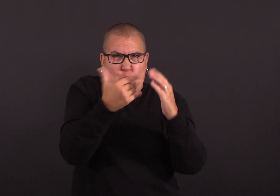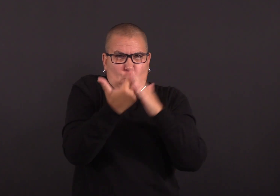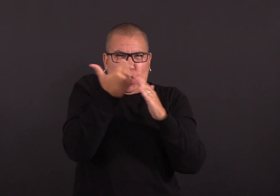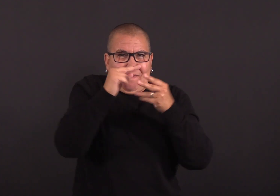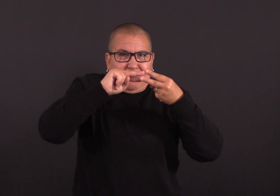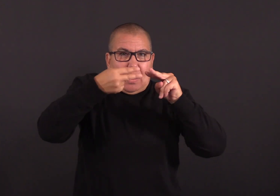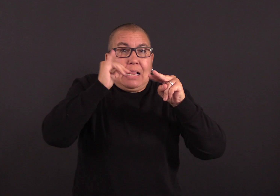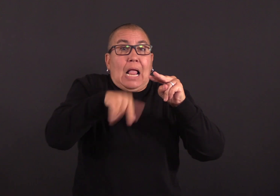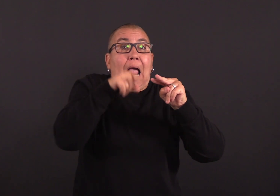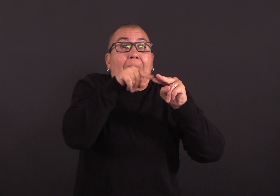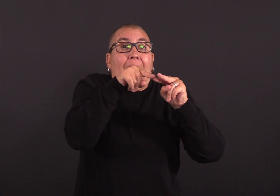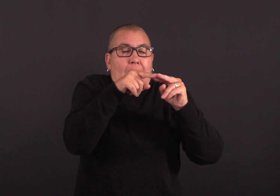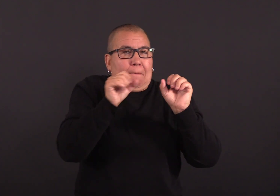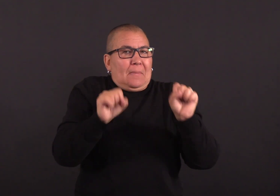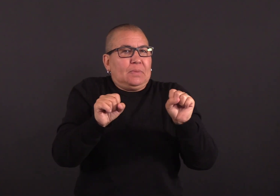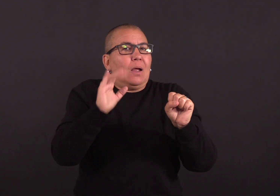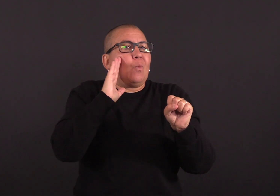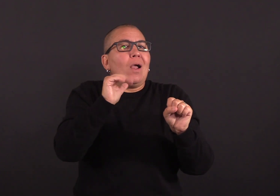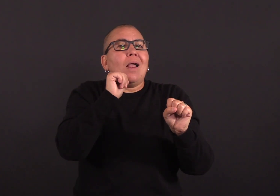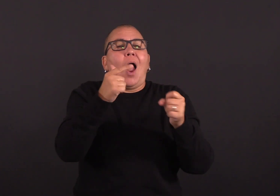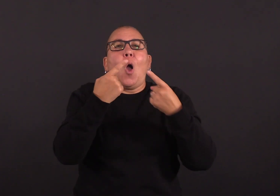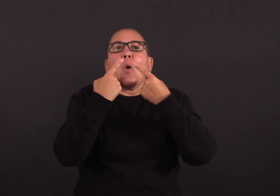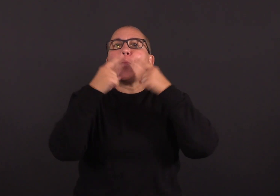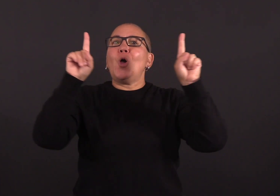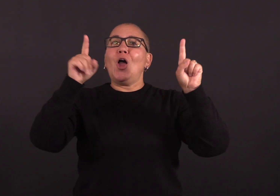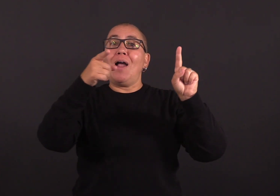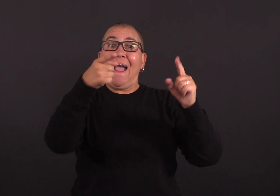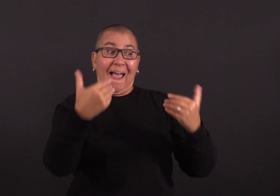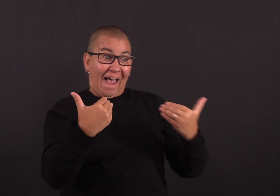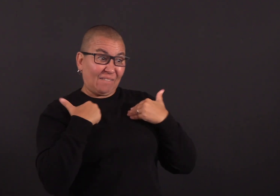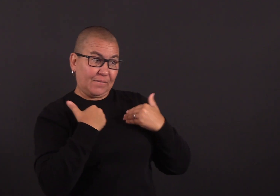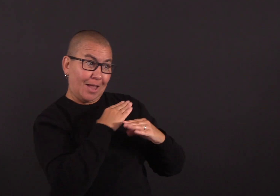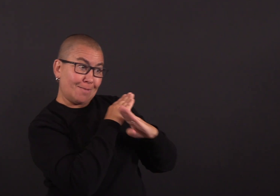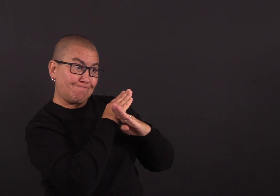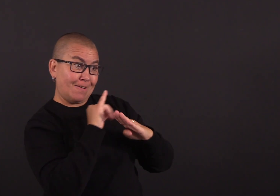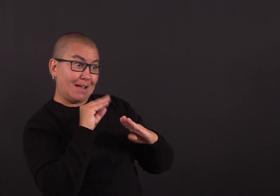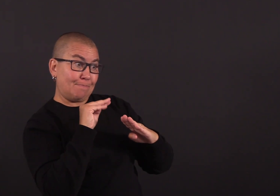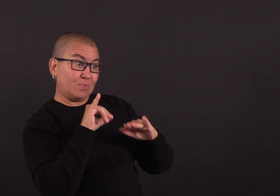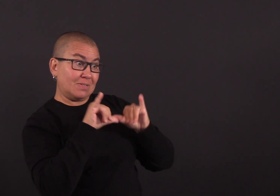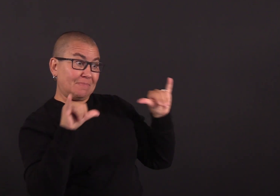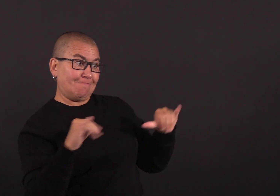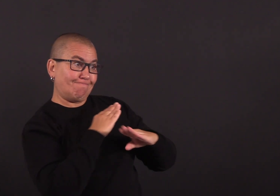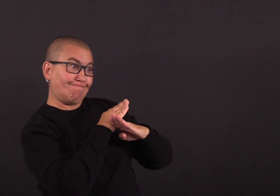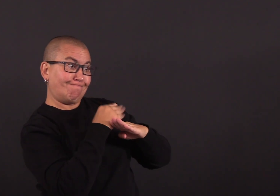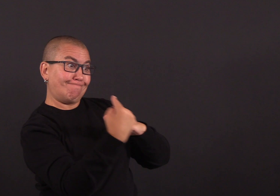evade some of the immunity acquired after an infection or vaccination. “Similar to